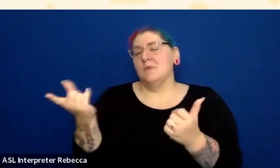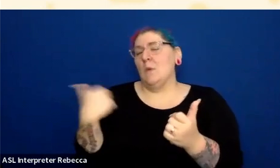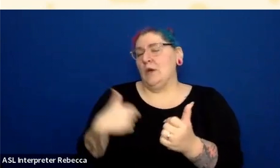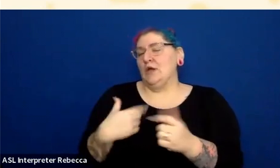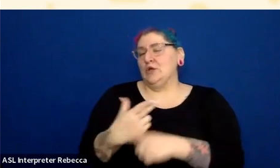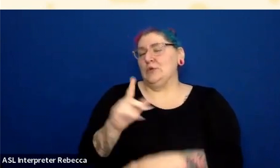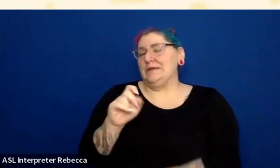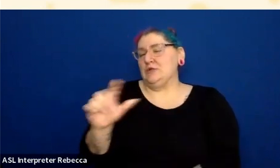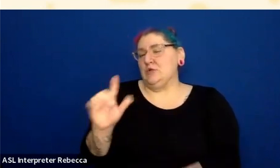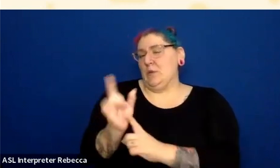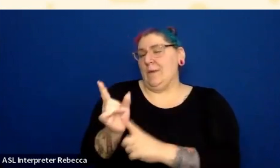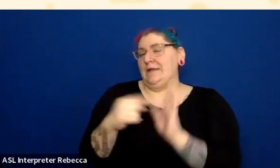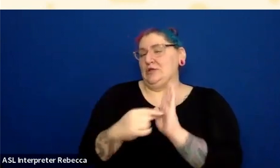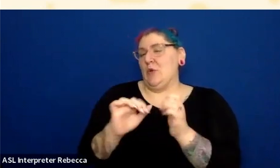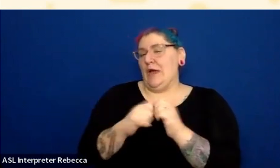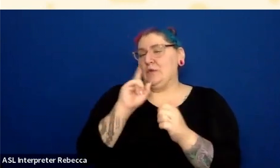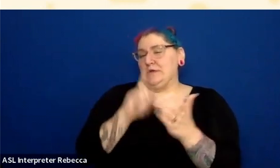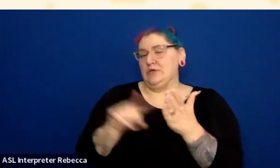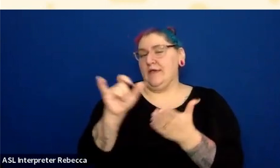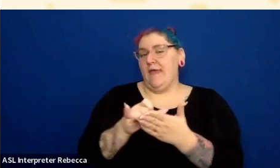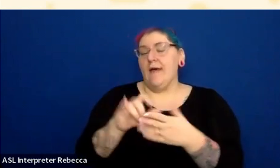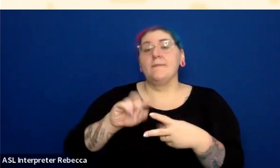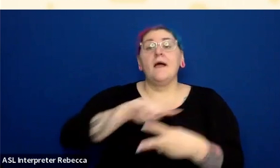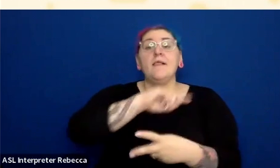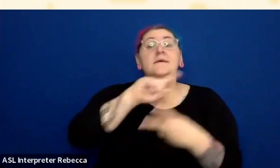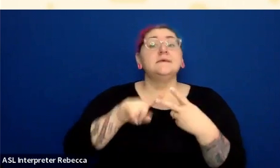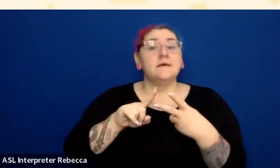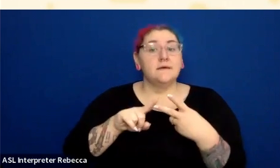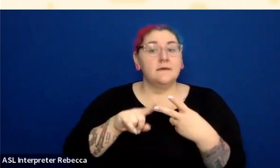The second part to this, though, is kind of related to what was just asked.